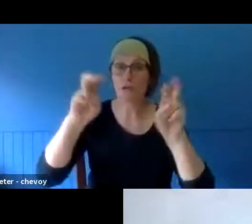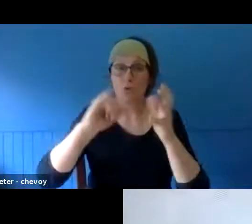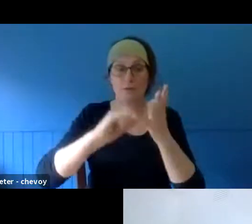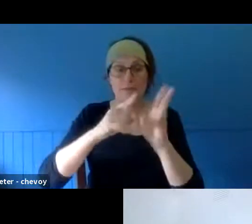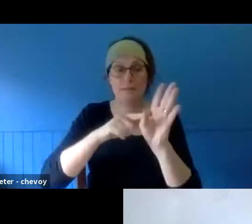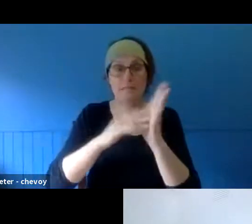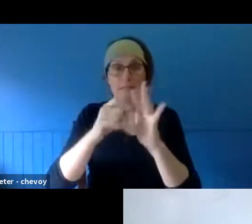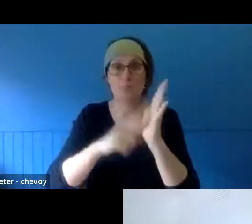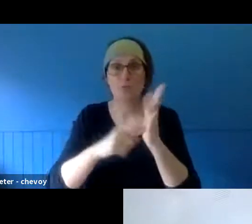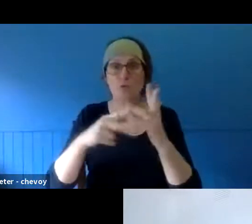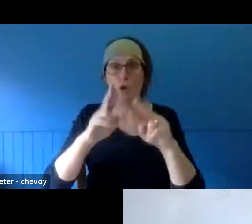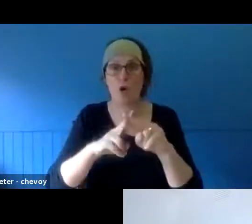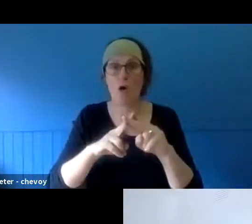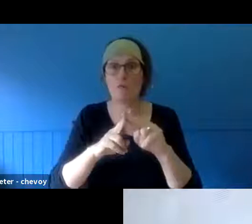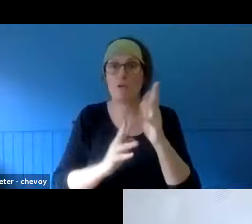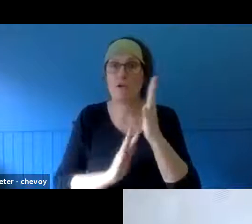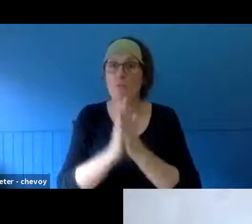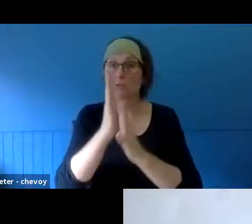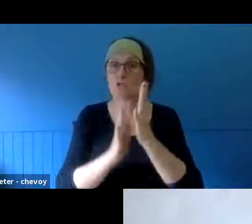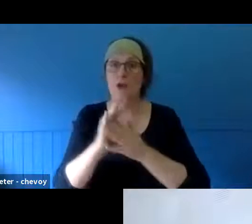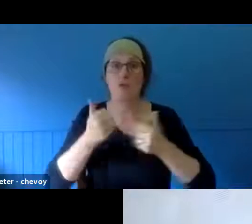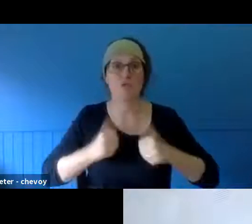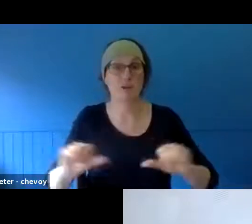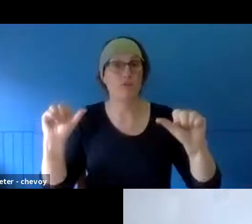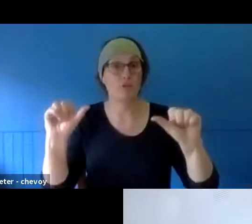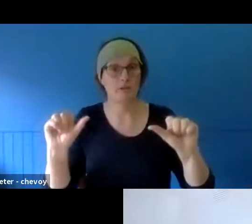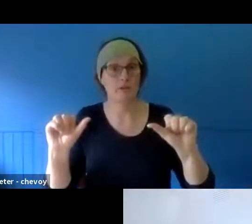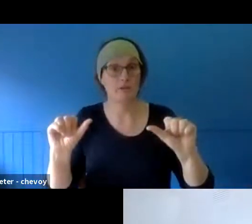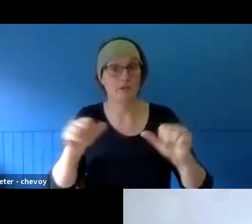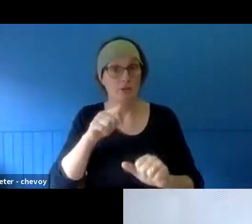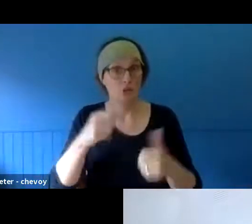a whole lot of projects that were funded in your area, but you were